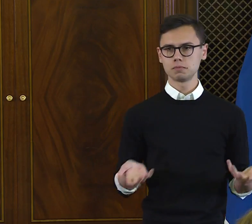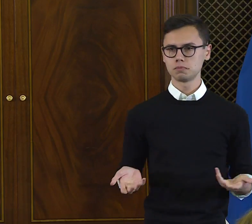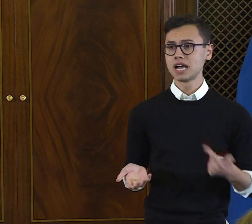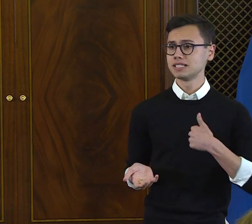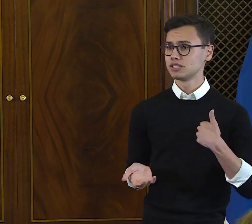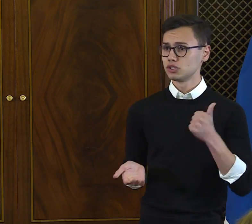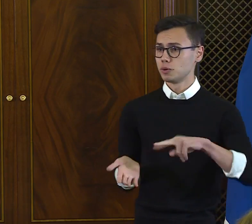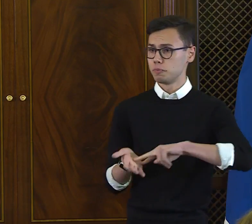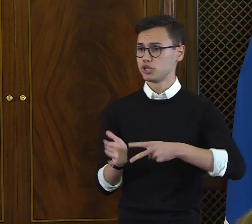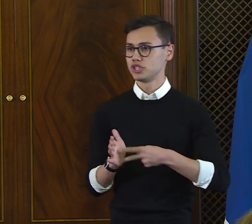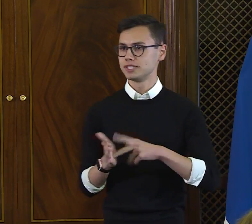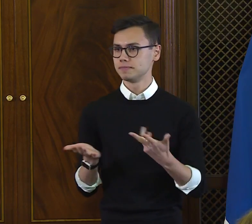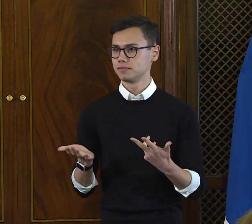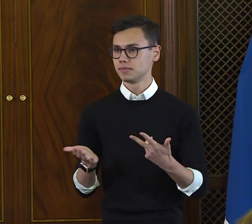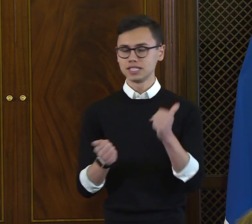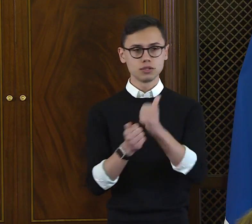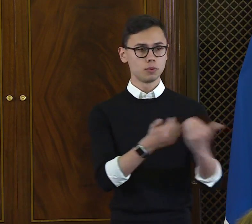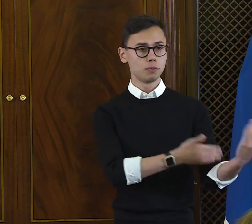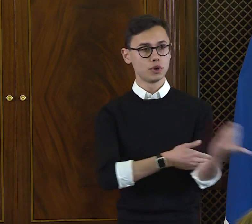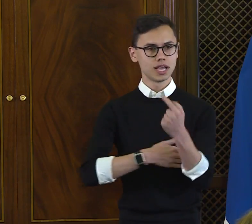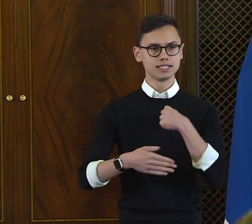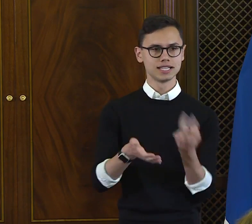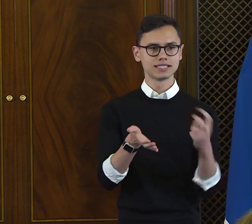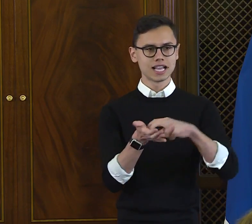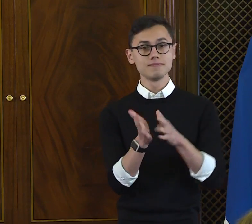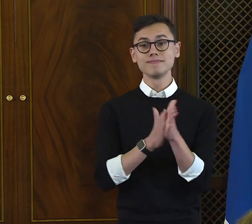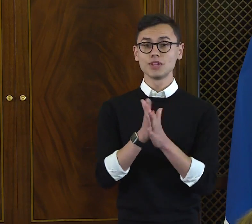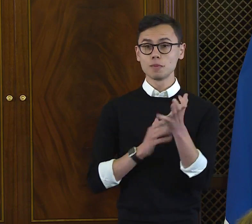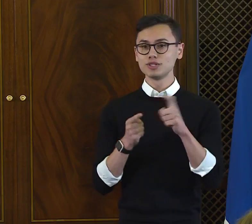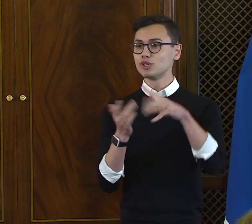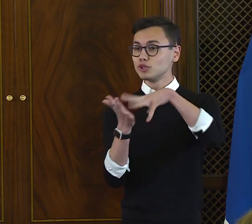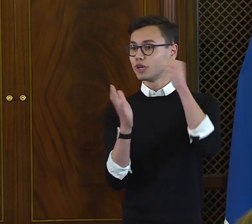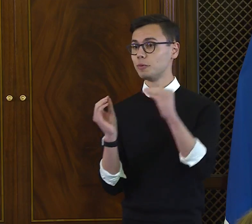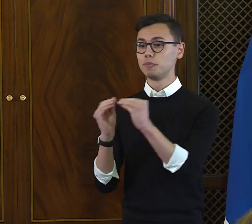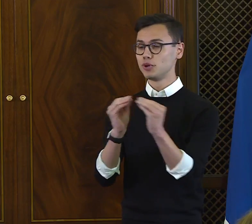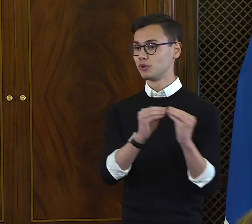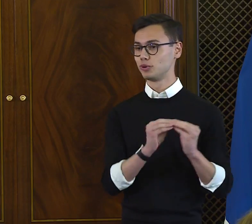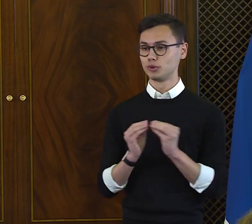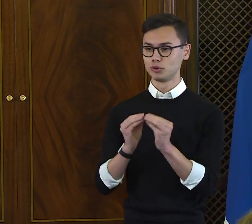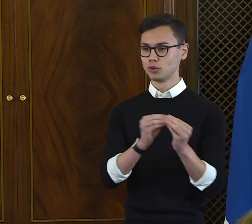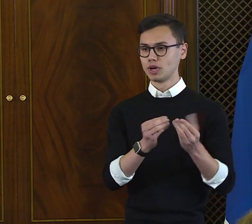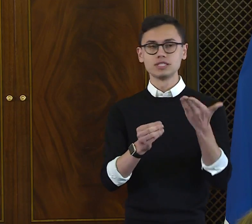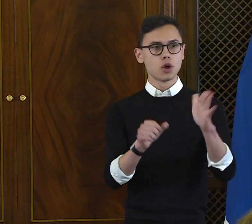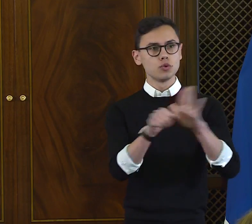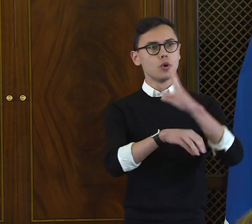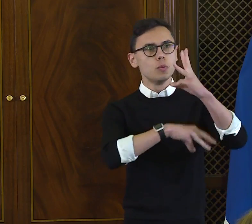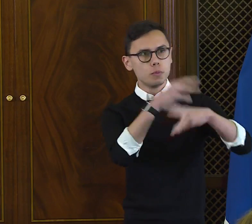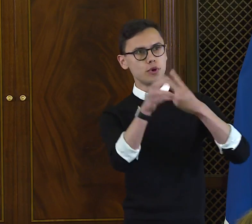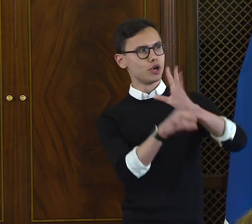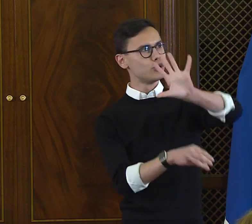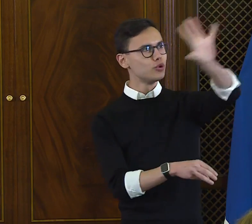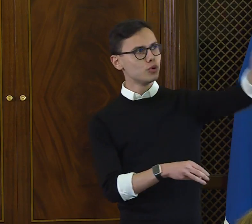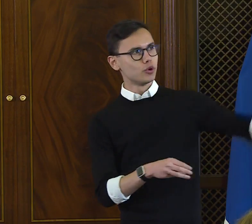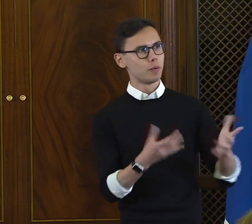I have a purpose. It's why I get out of bed every morning lusting for novelty